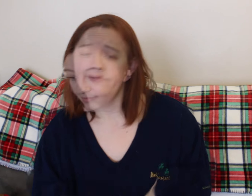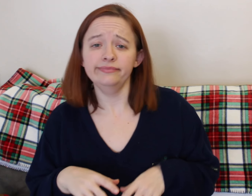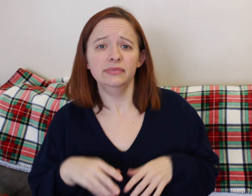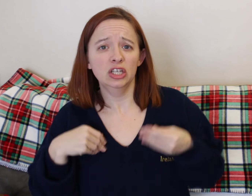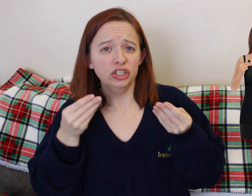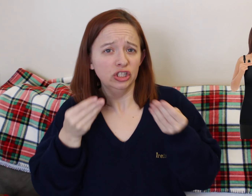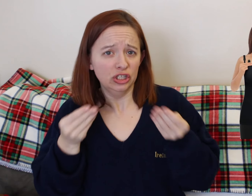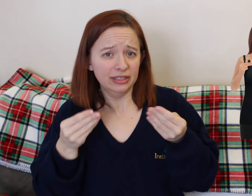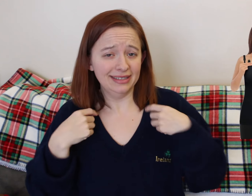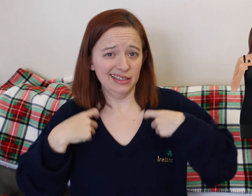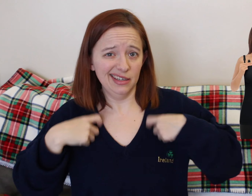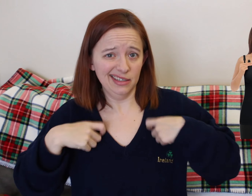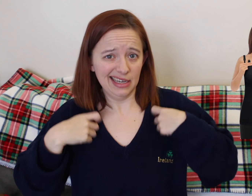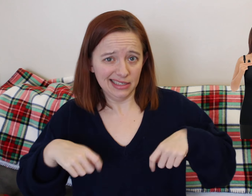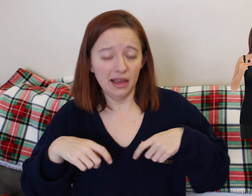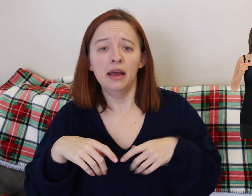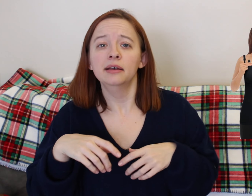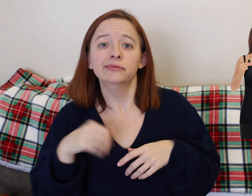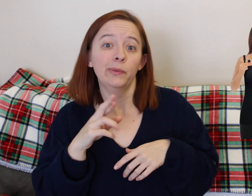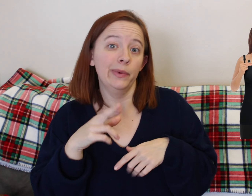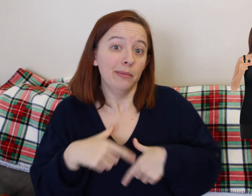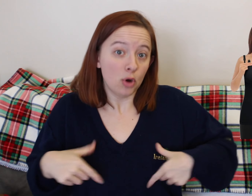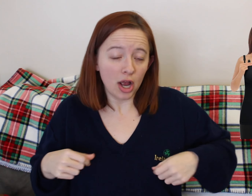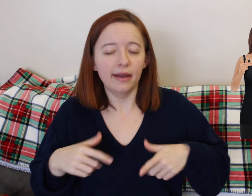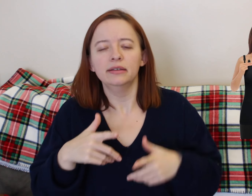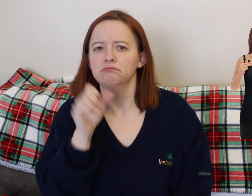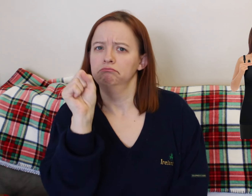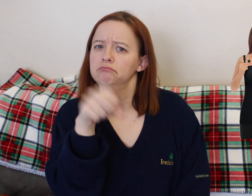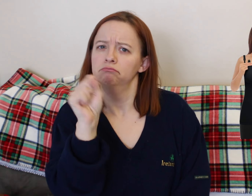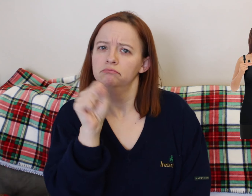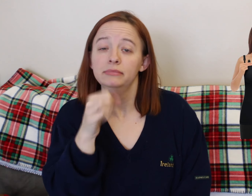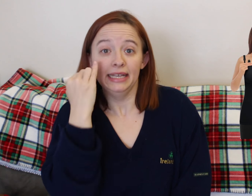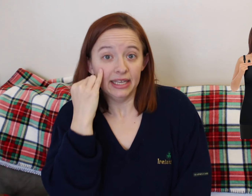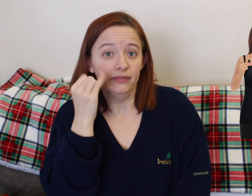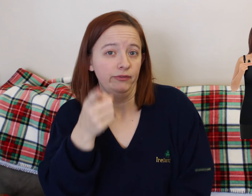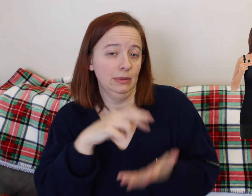But a folder's definitely a good idea cause they will give you lots of different paperwork, brochures, and stuff like that.